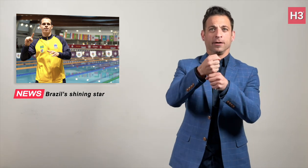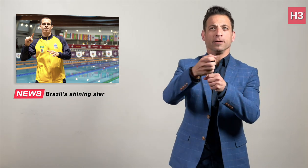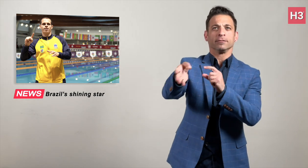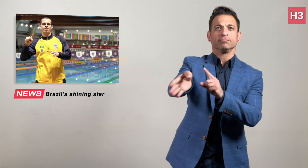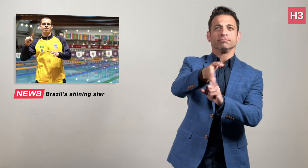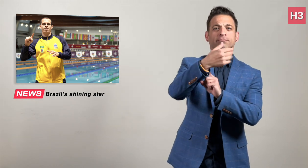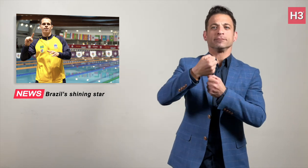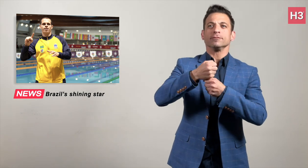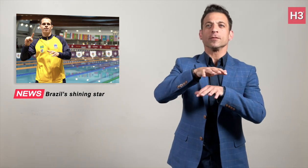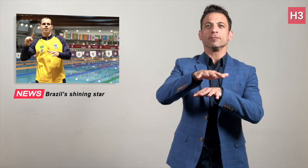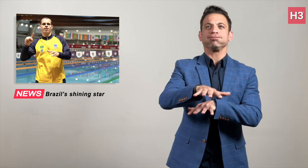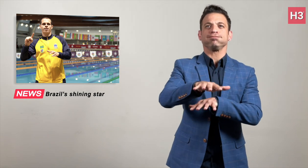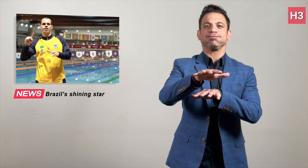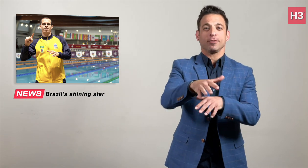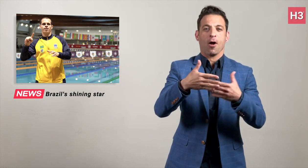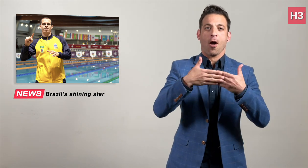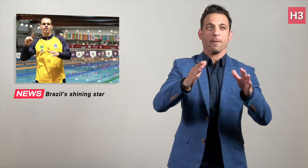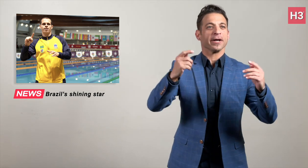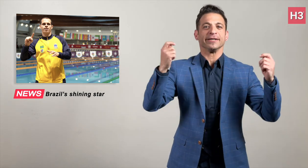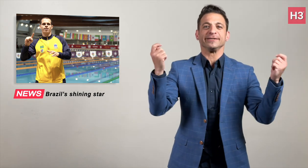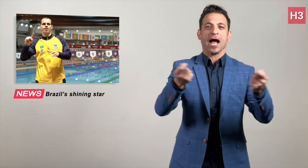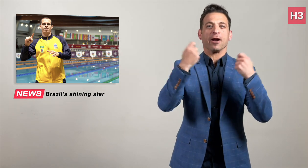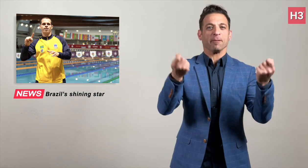for the Opening Ceremony.